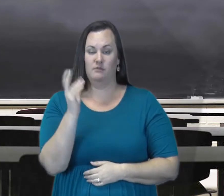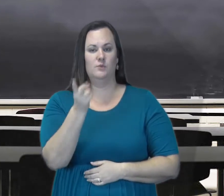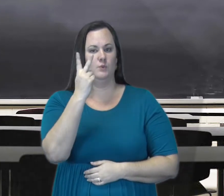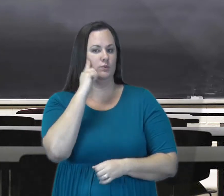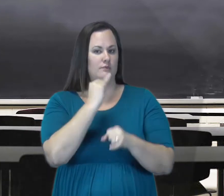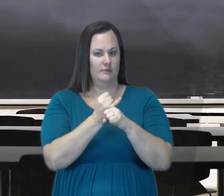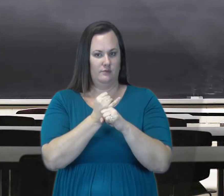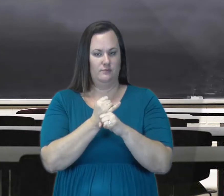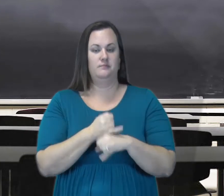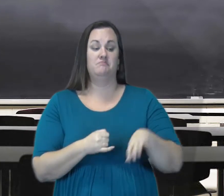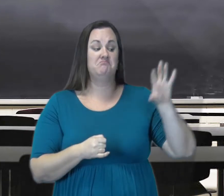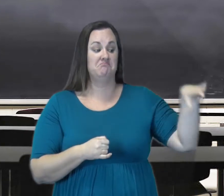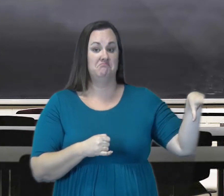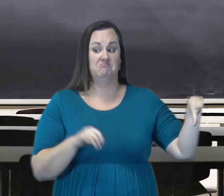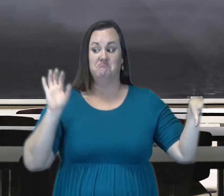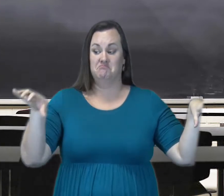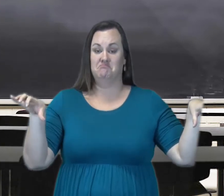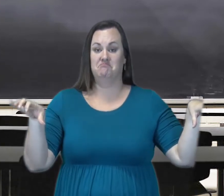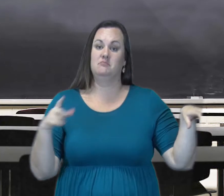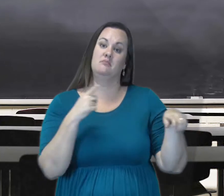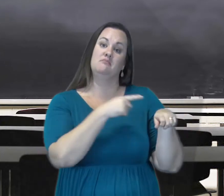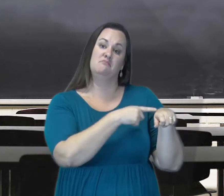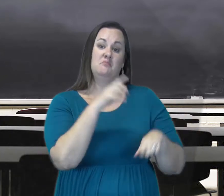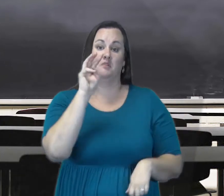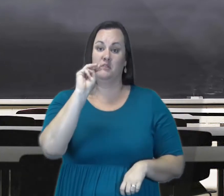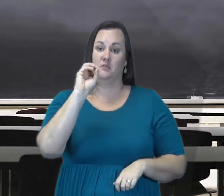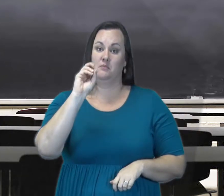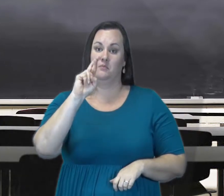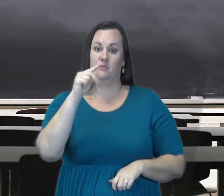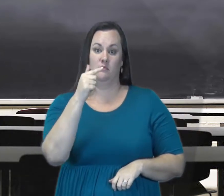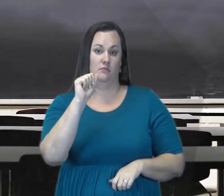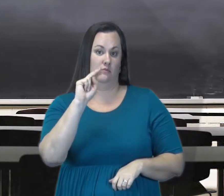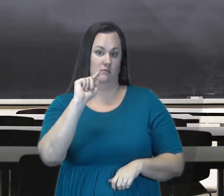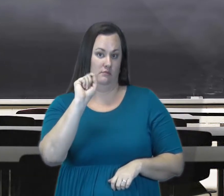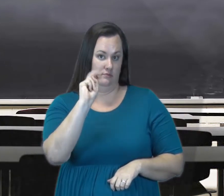North Carolina there are two schools for the deaf - One in the West in Morganton